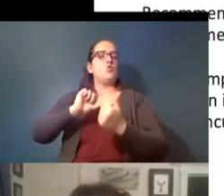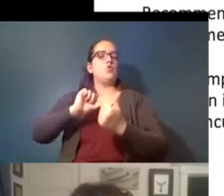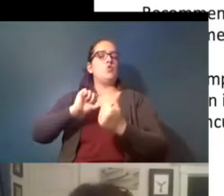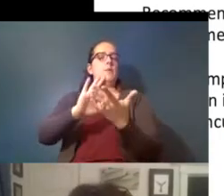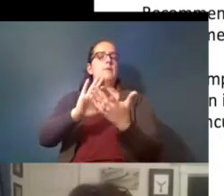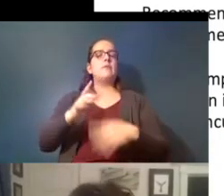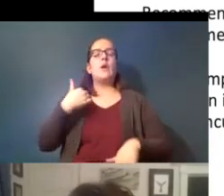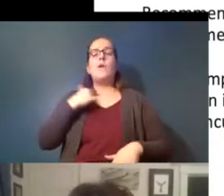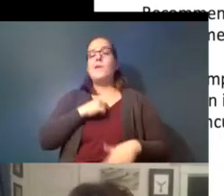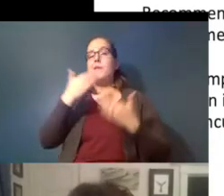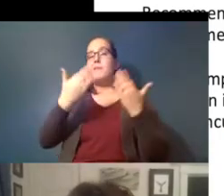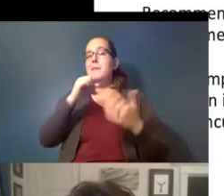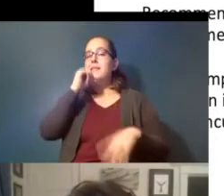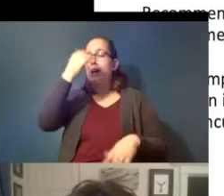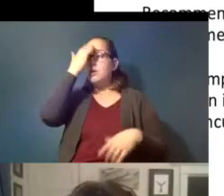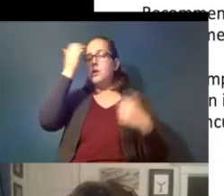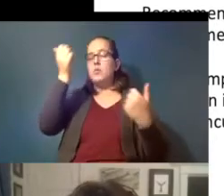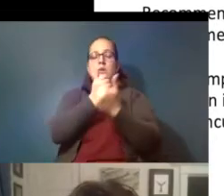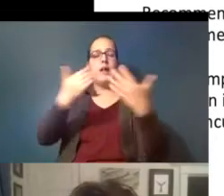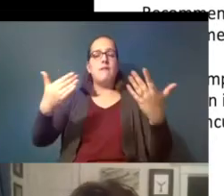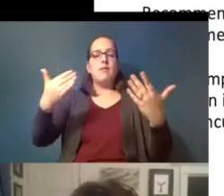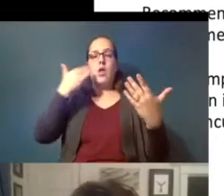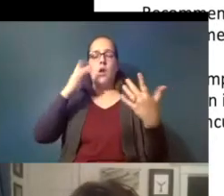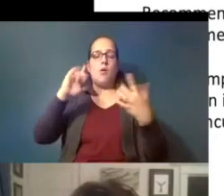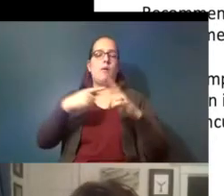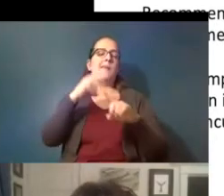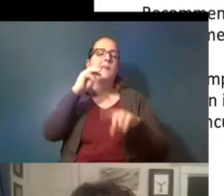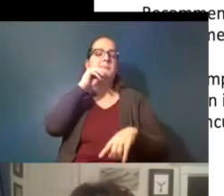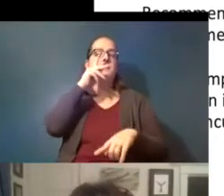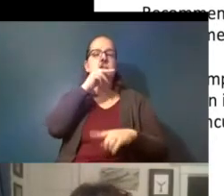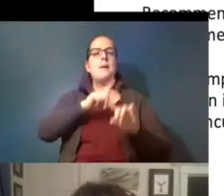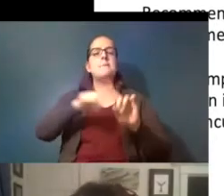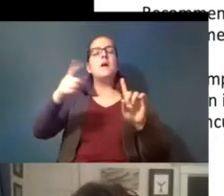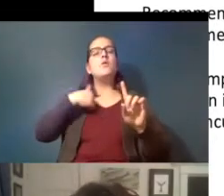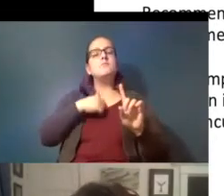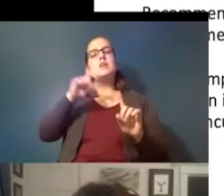not know everything there is to know about microplastics but we should probably start